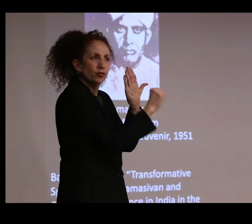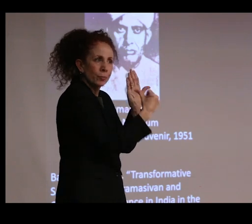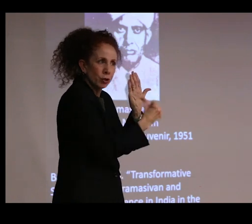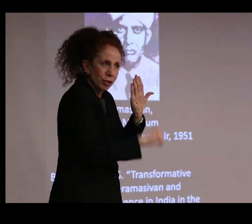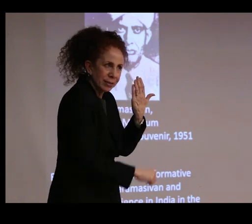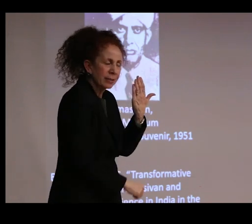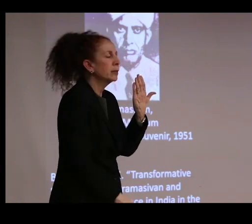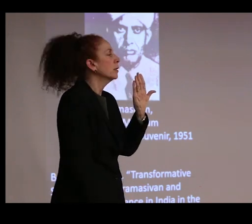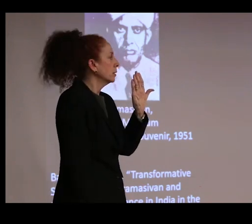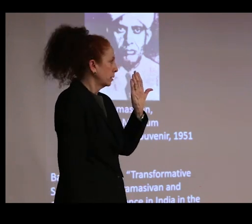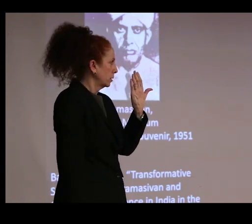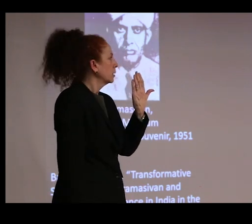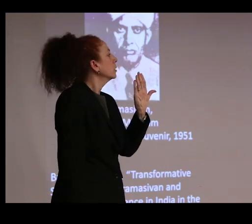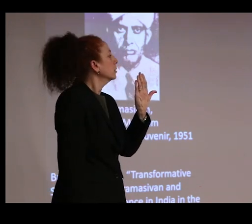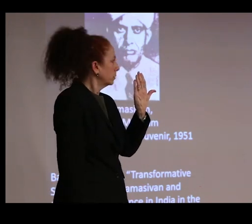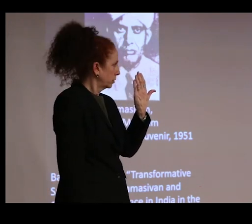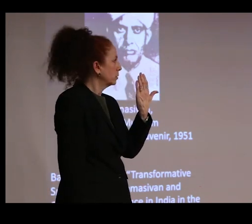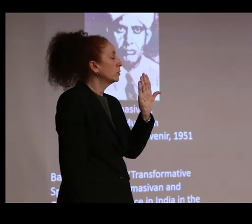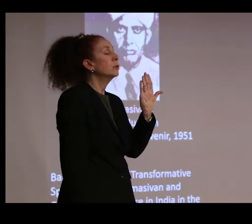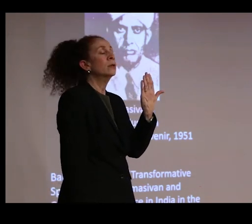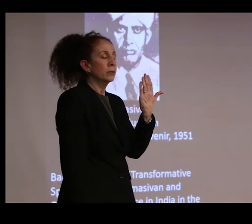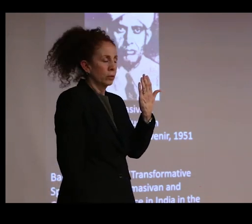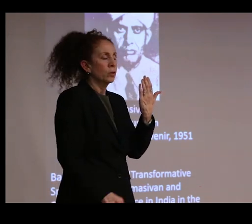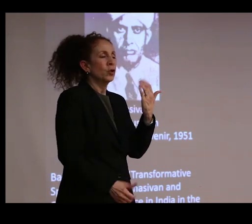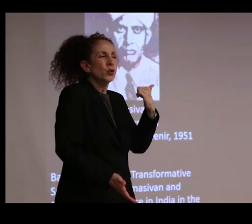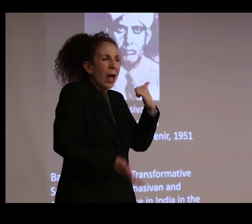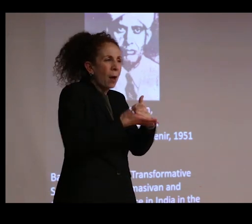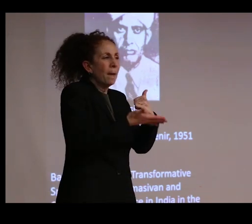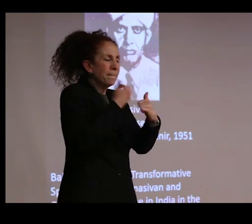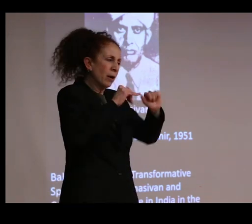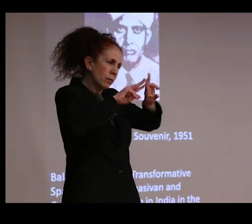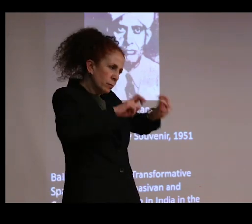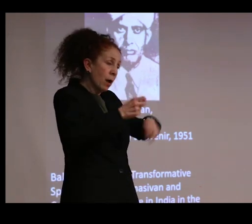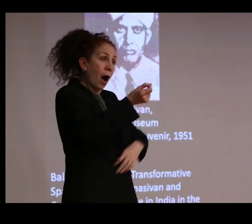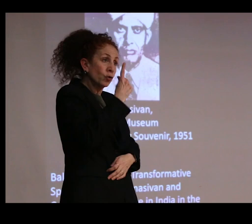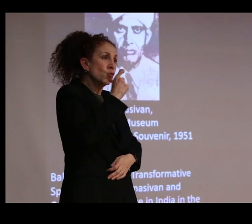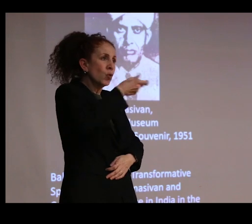to aid with research and a better understanding of who these gods were.